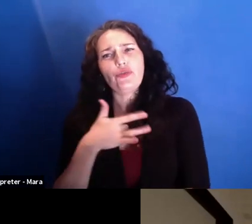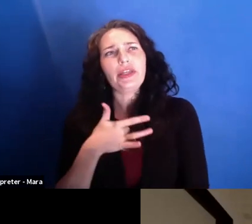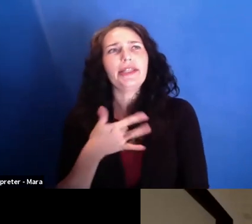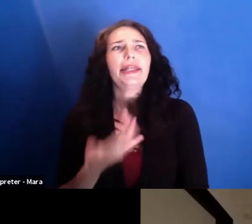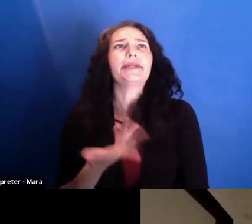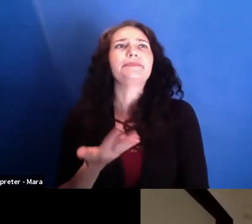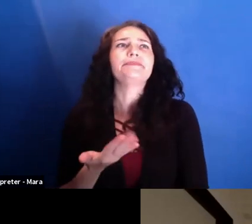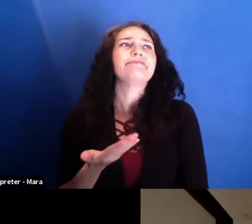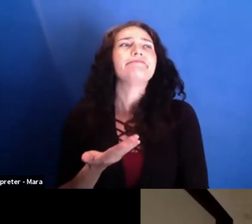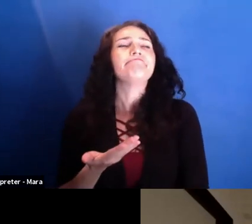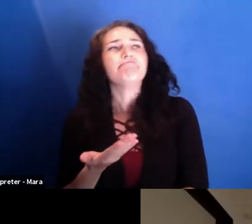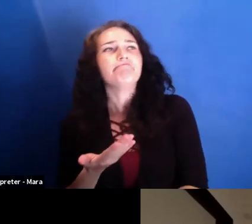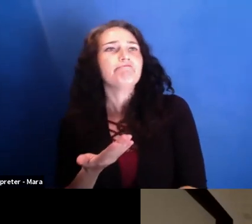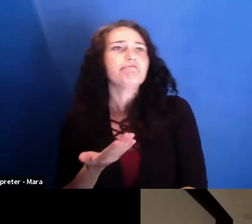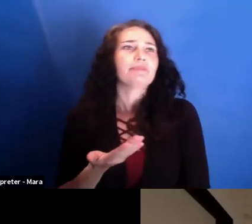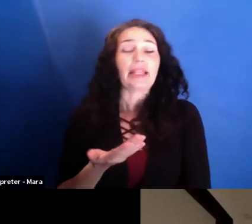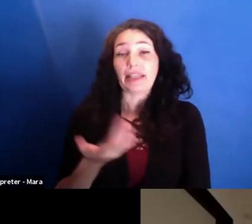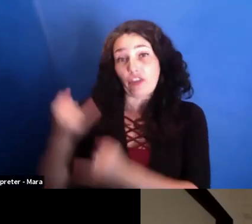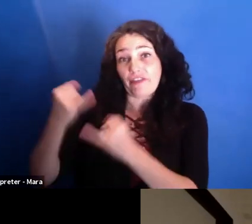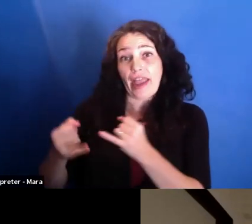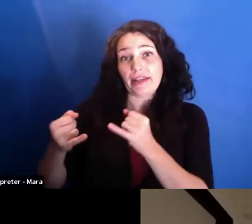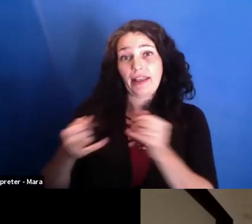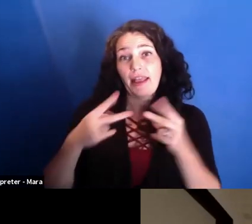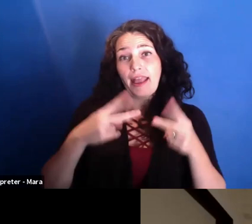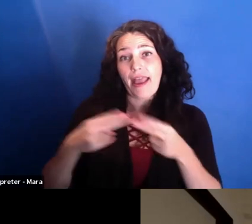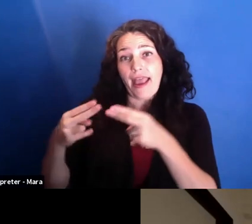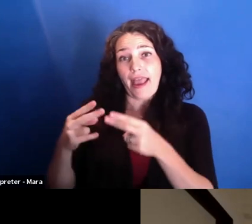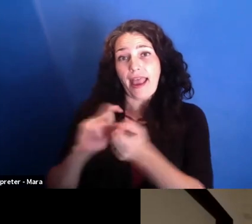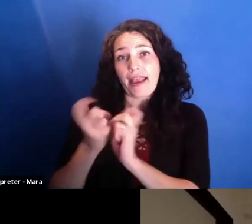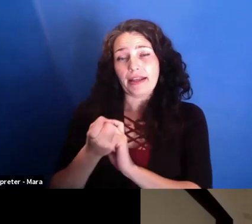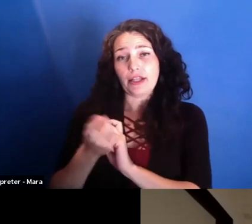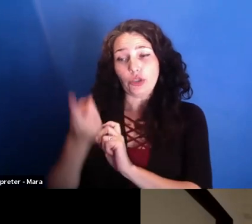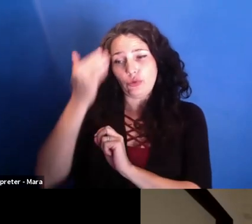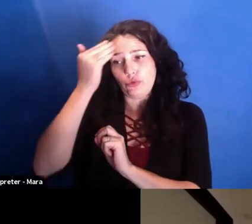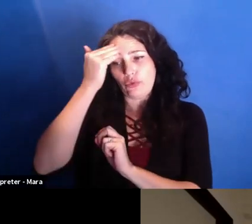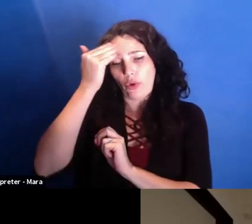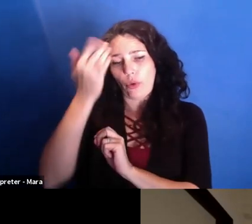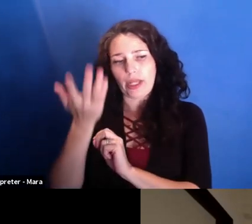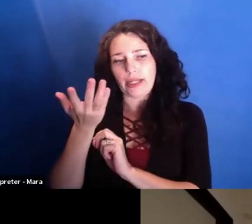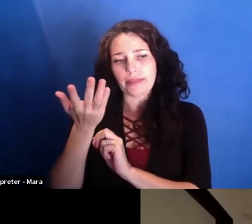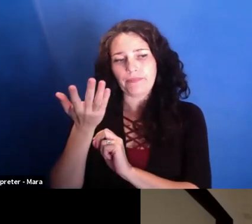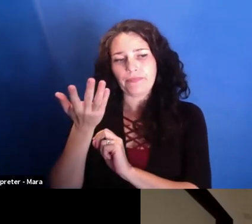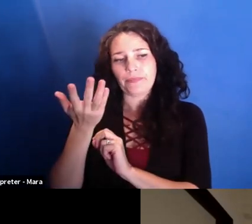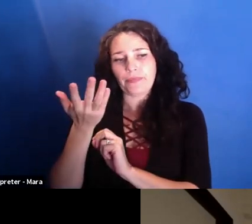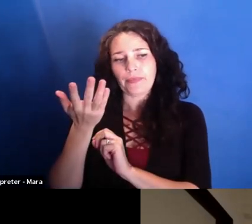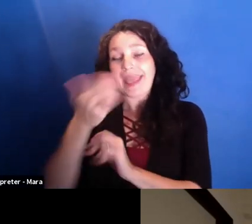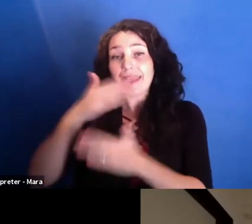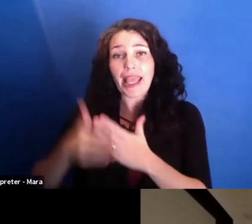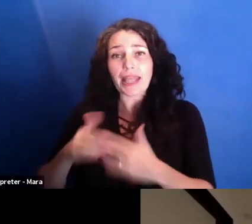in terms of the final edit, in terms of figuring out, who is this person? What makes him tick? Who is he as a character?